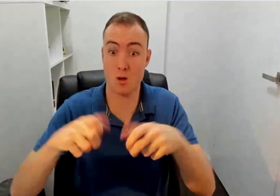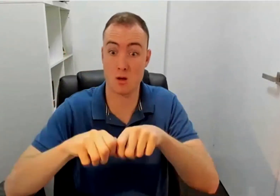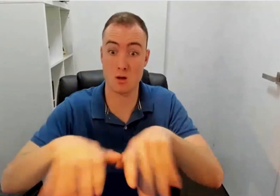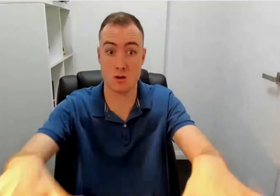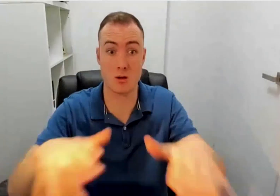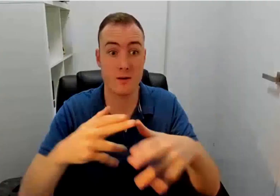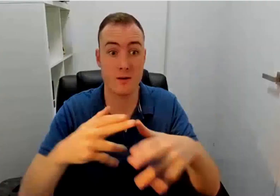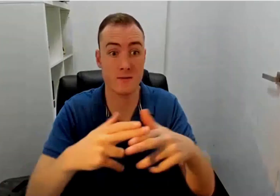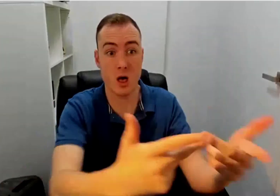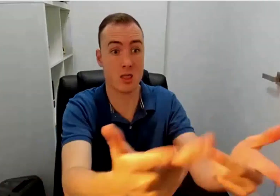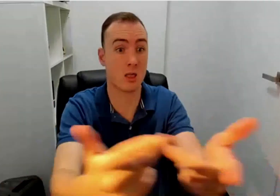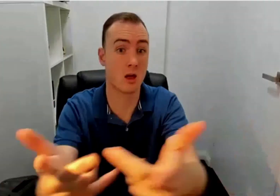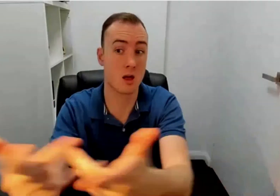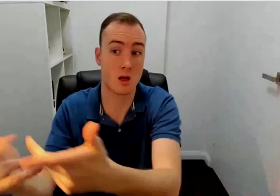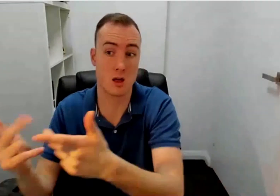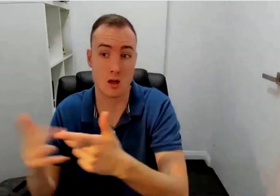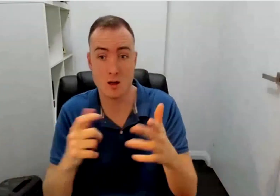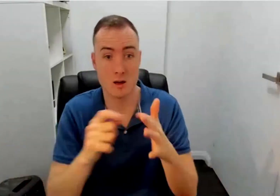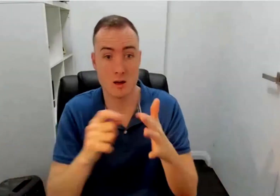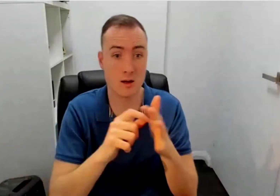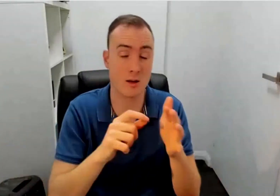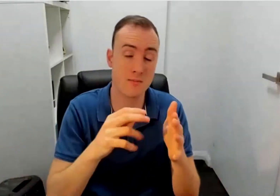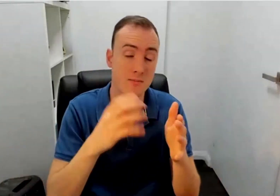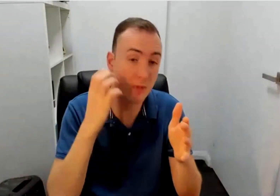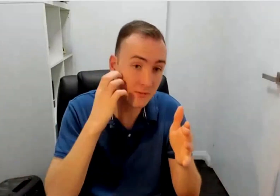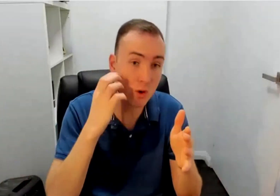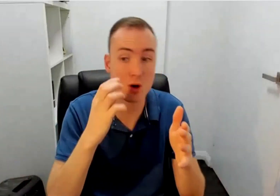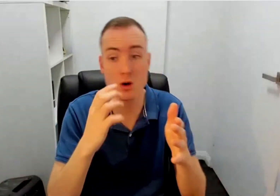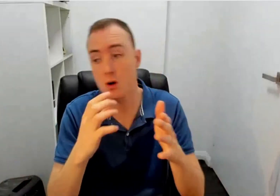um And if that if that happens more and more